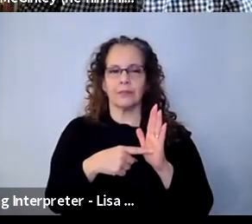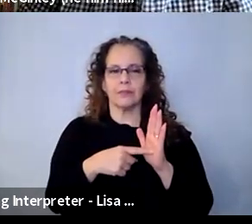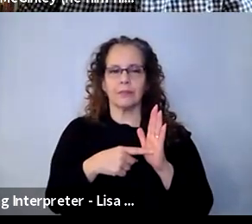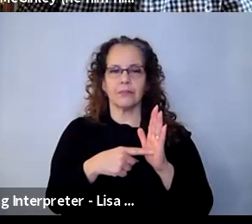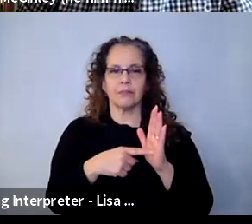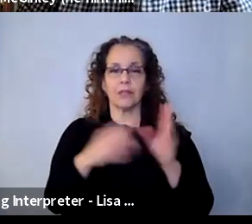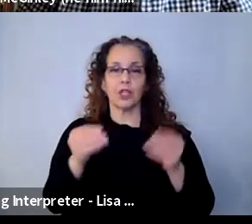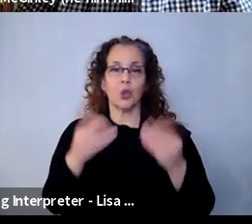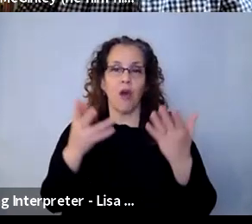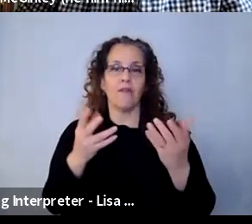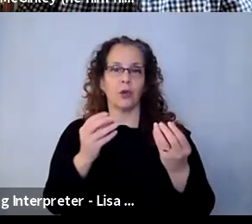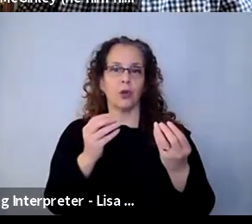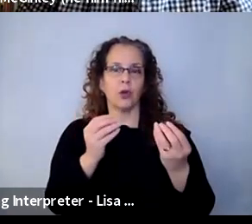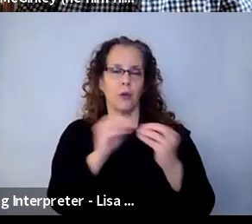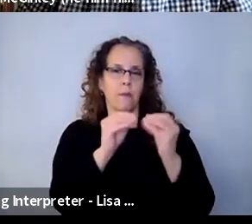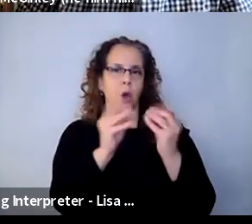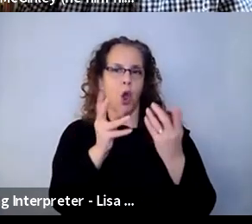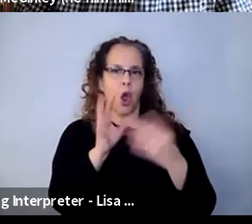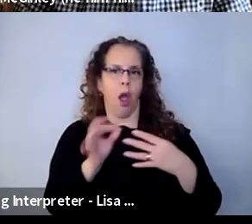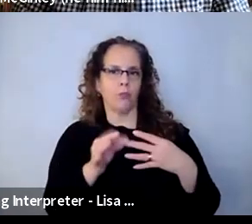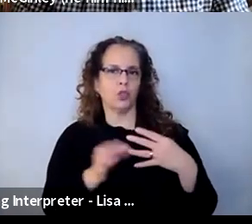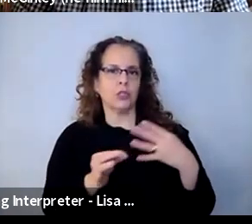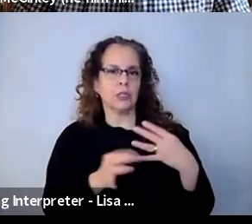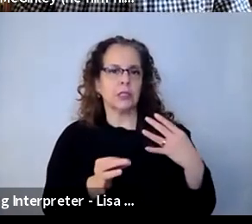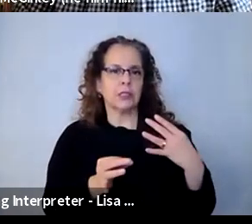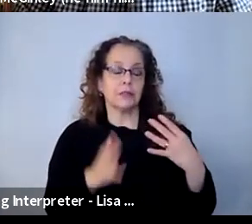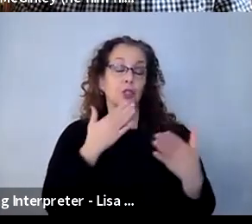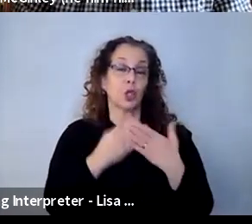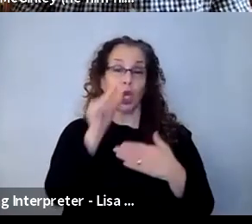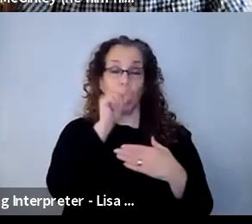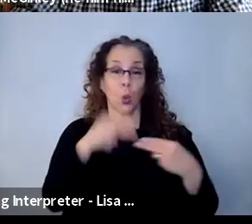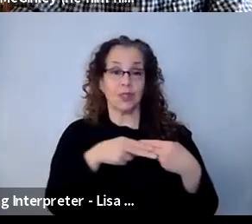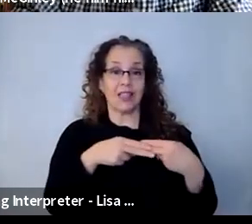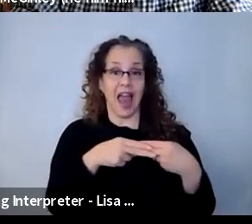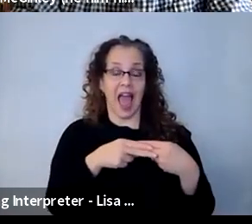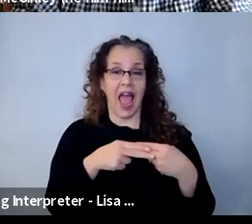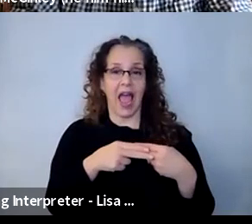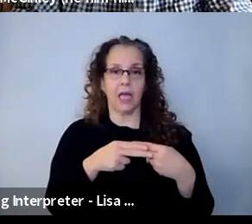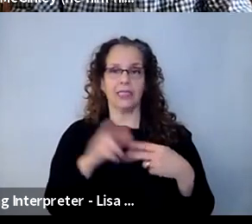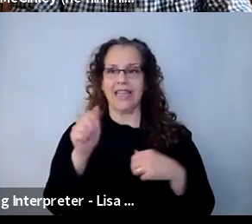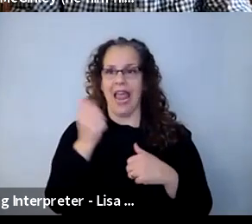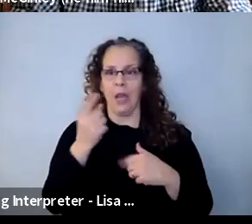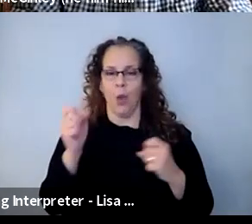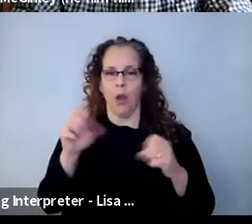multiple modalities. So the great thing about Google Slides is that you can go into them, it gets very much like a Jamboard,